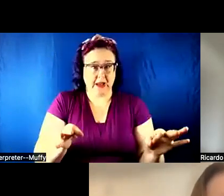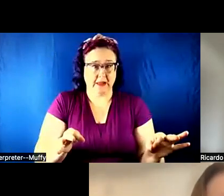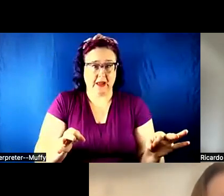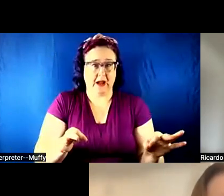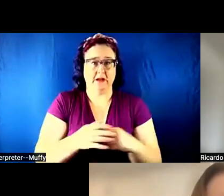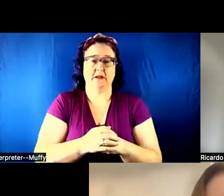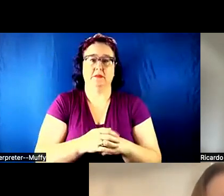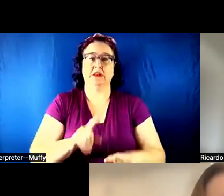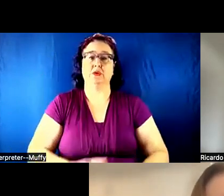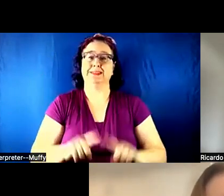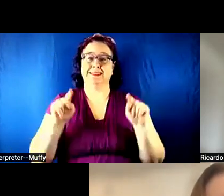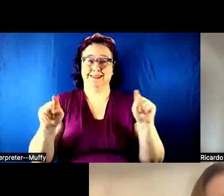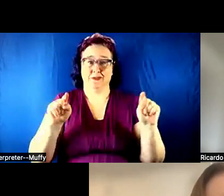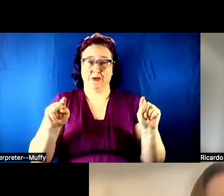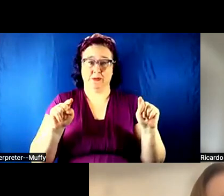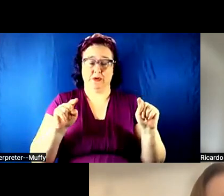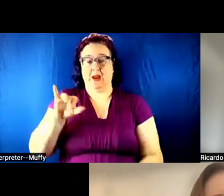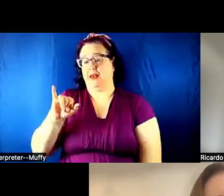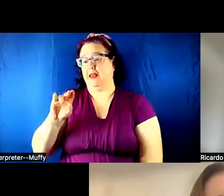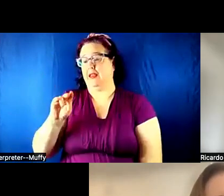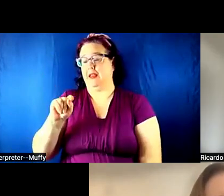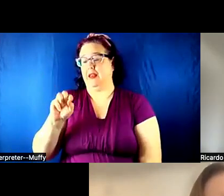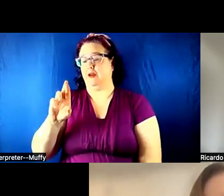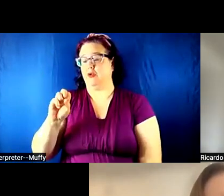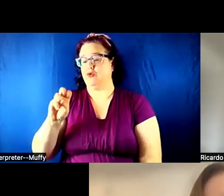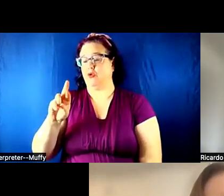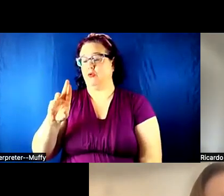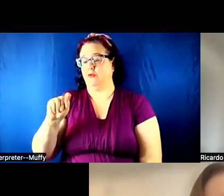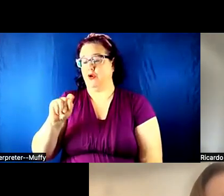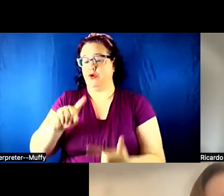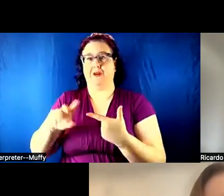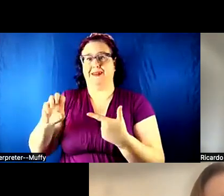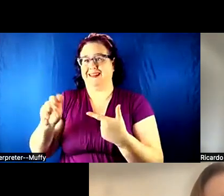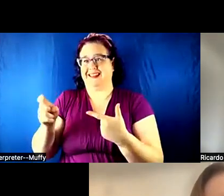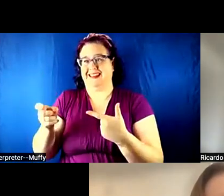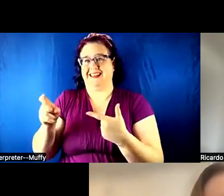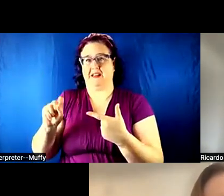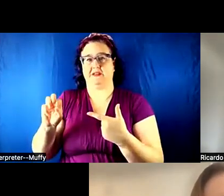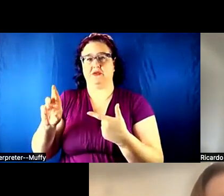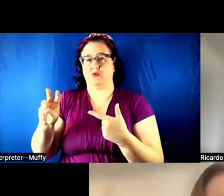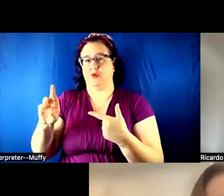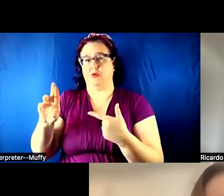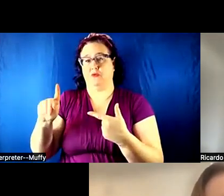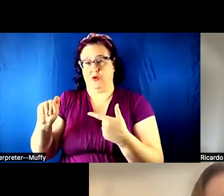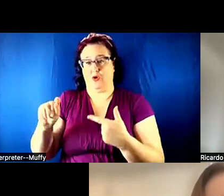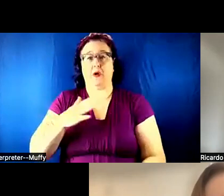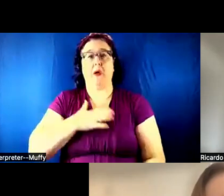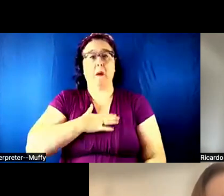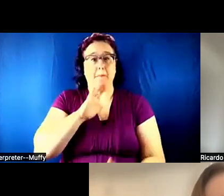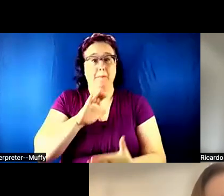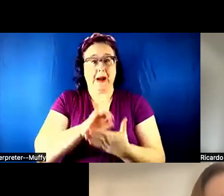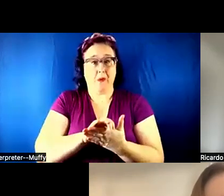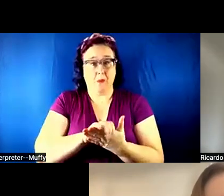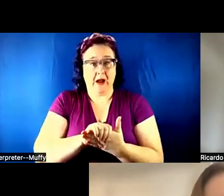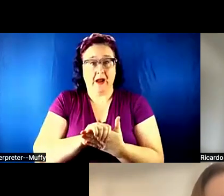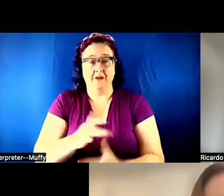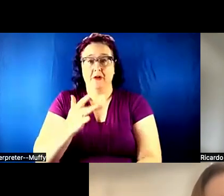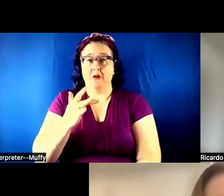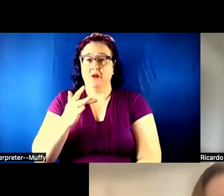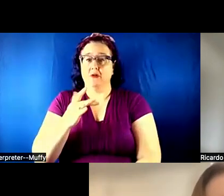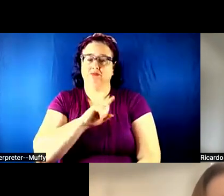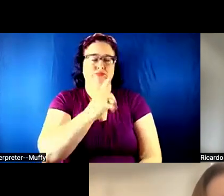between introverts and extroverts. My wife would much rather work on her own things